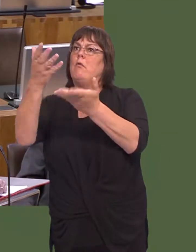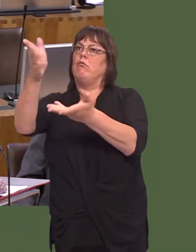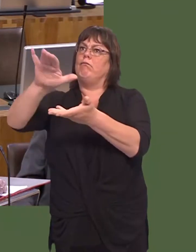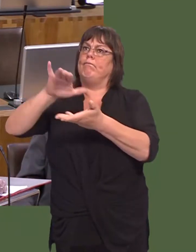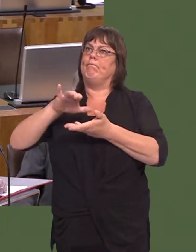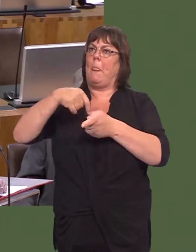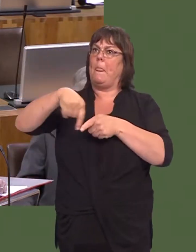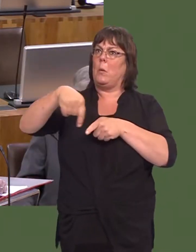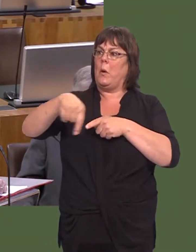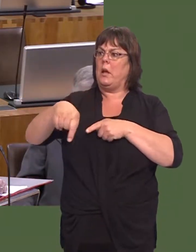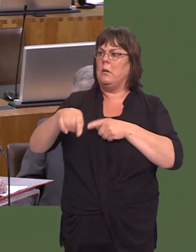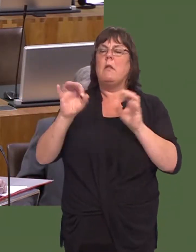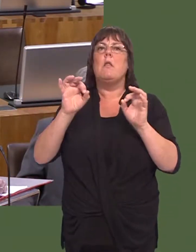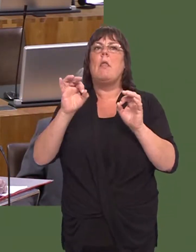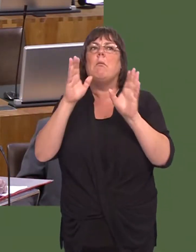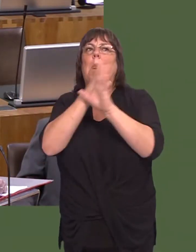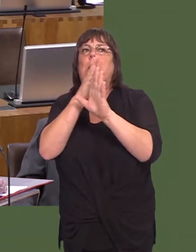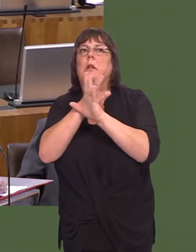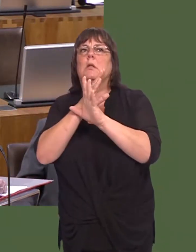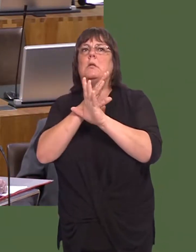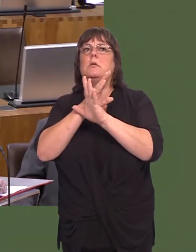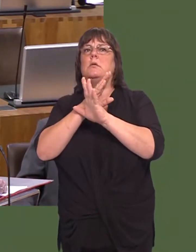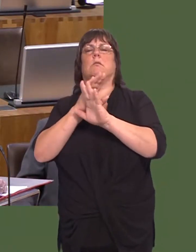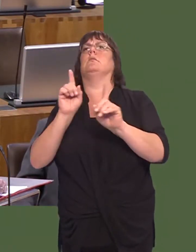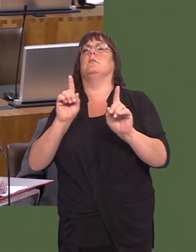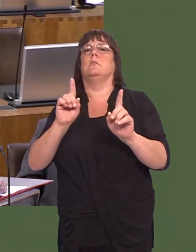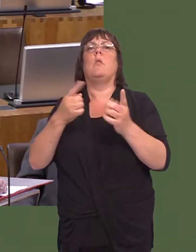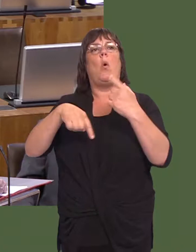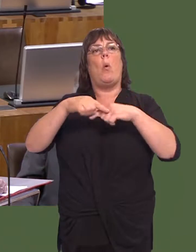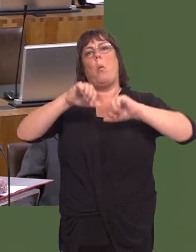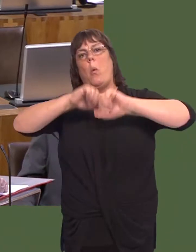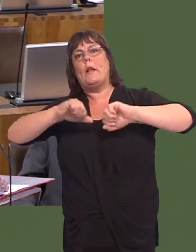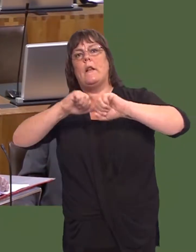There is no strange thing going on thereóthat is because we awaited further information